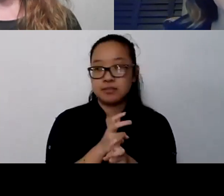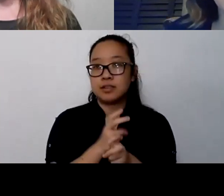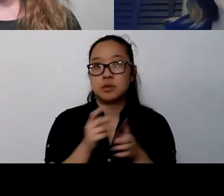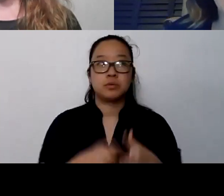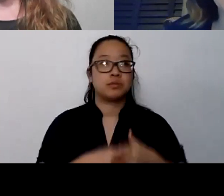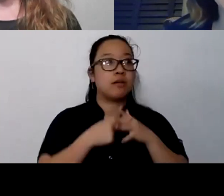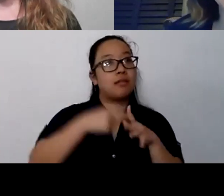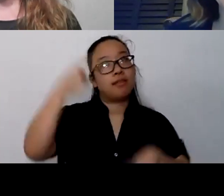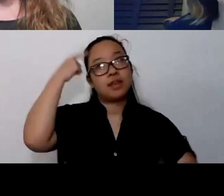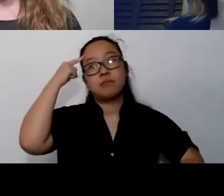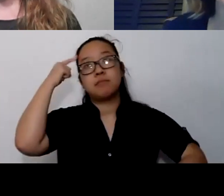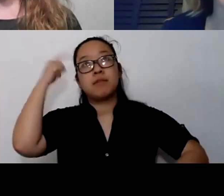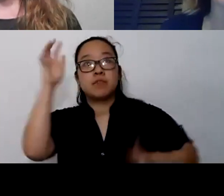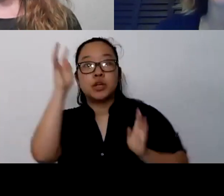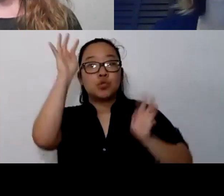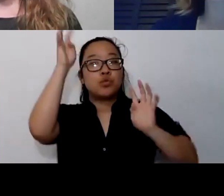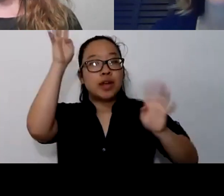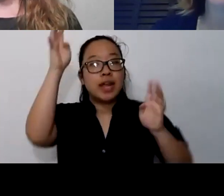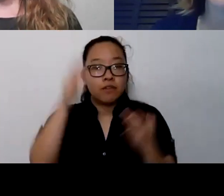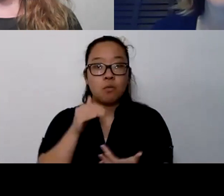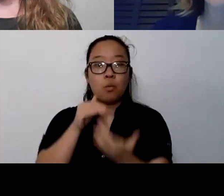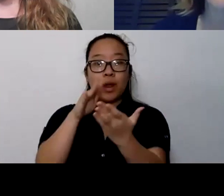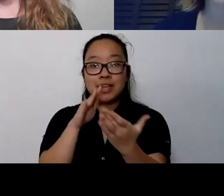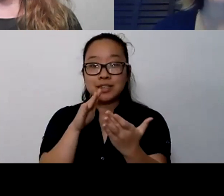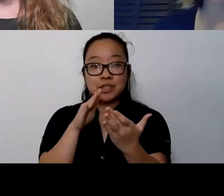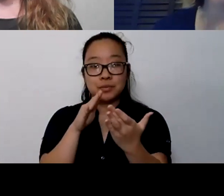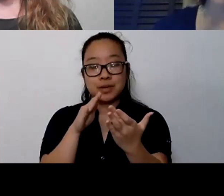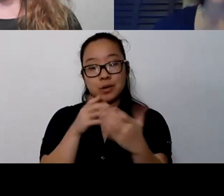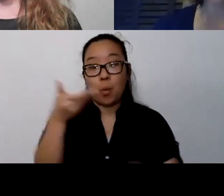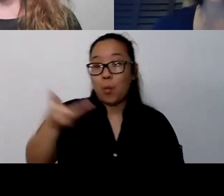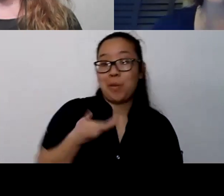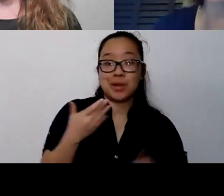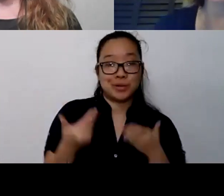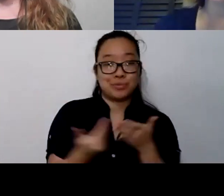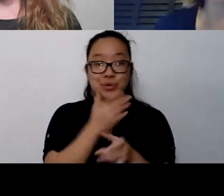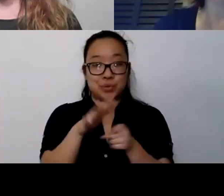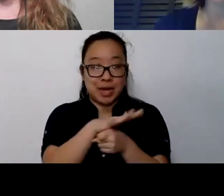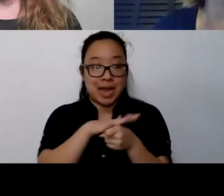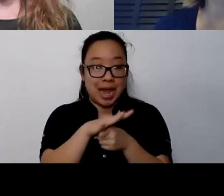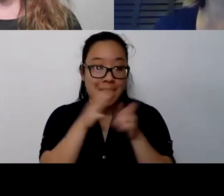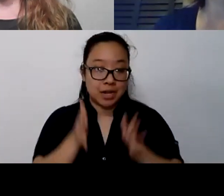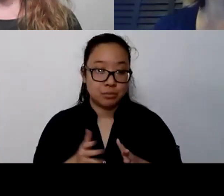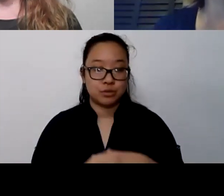to make that happen. So, I was thinking about... I think it was Betsy that was talking about